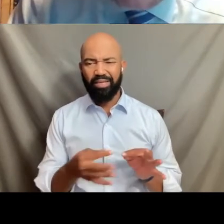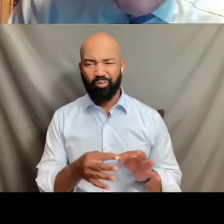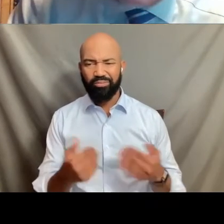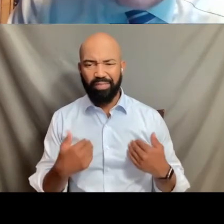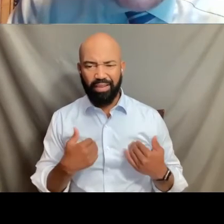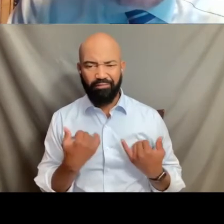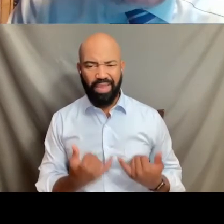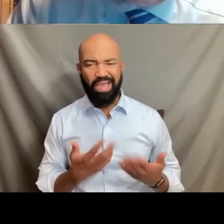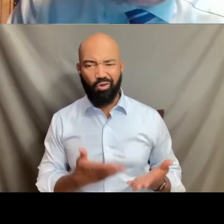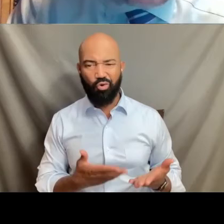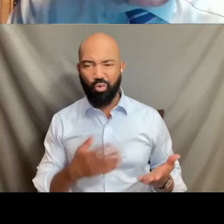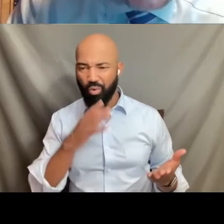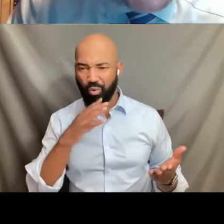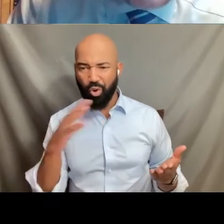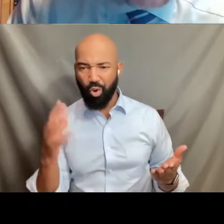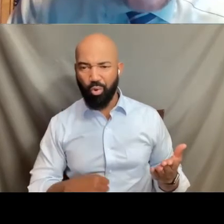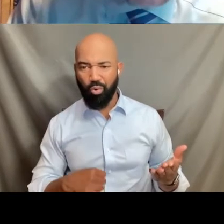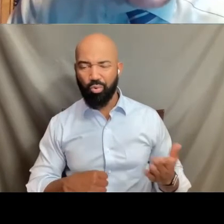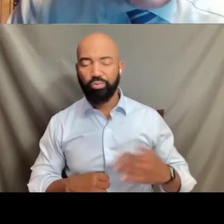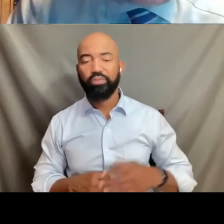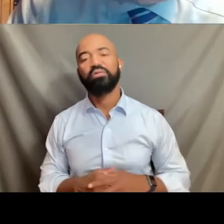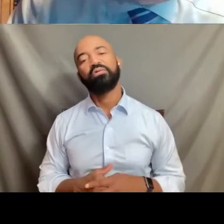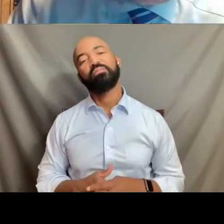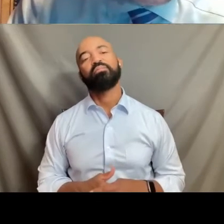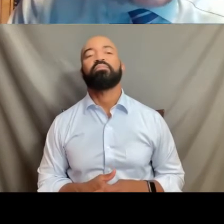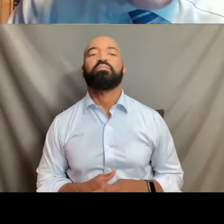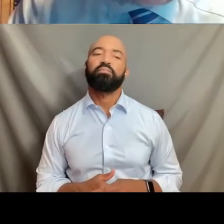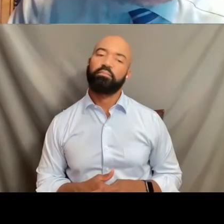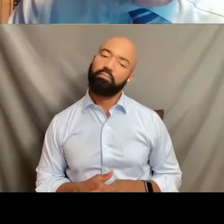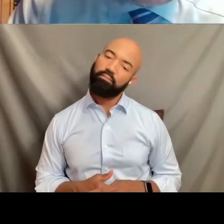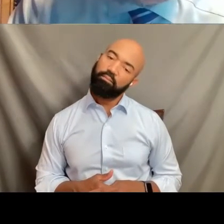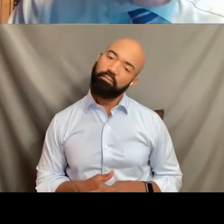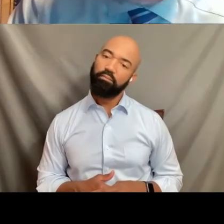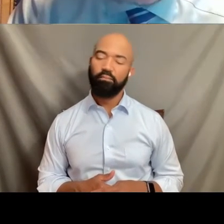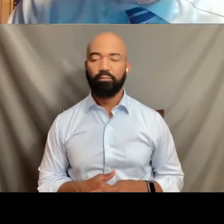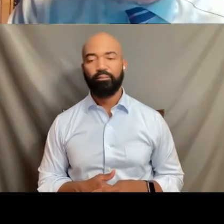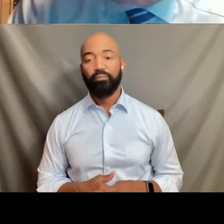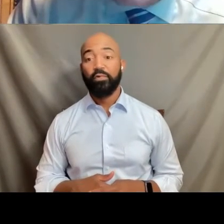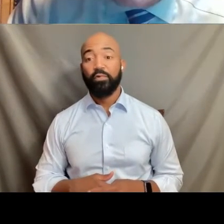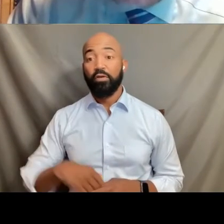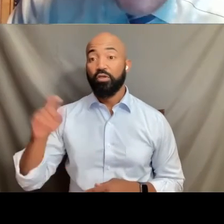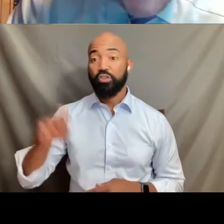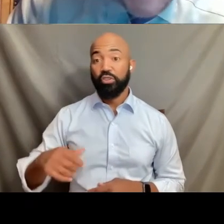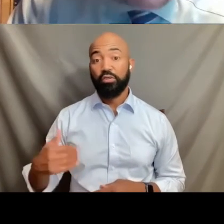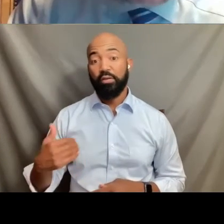That in fact what we should be talking about is simply gender dysphoria.